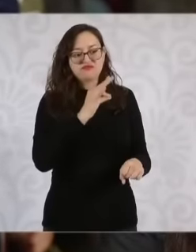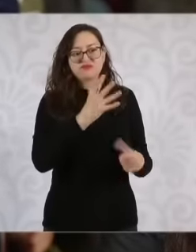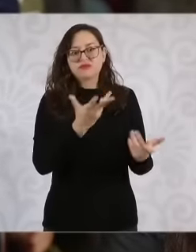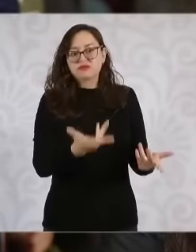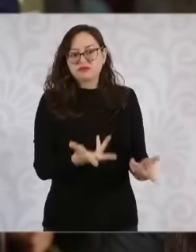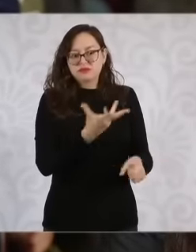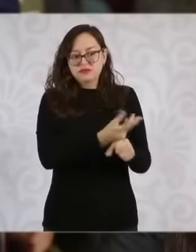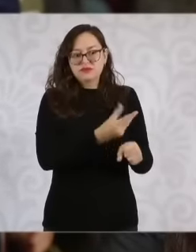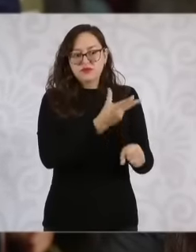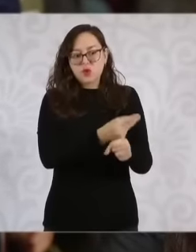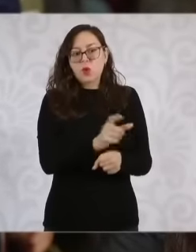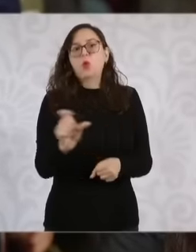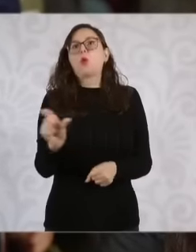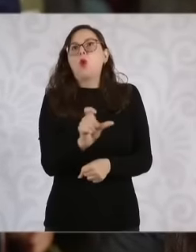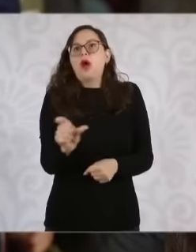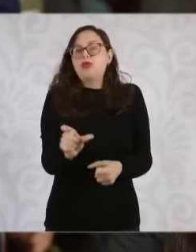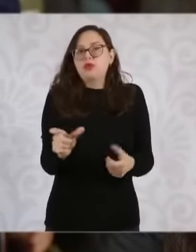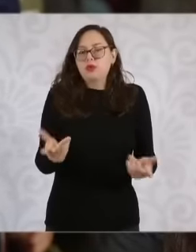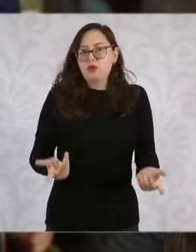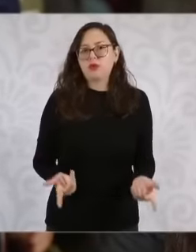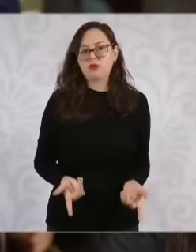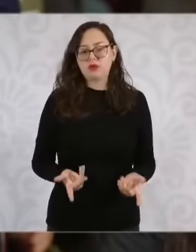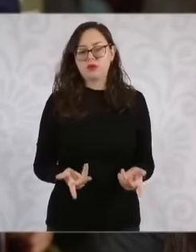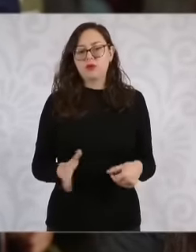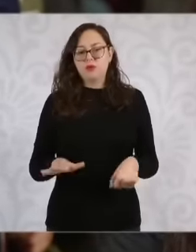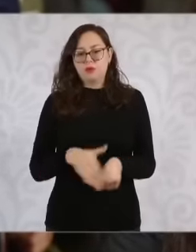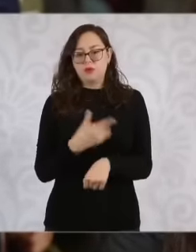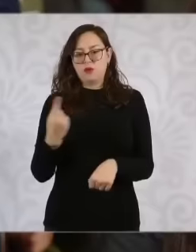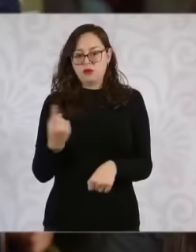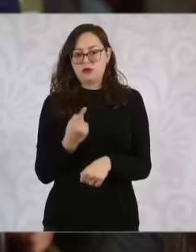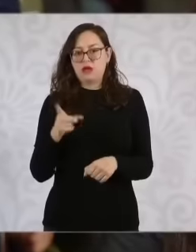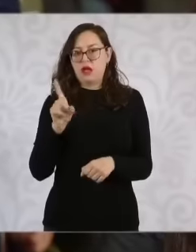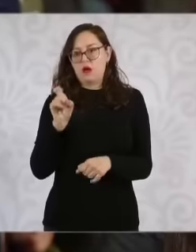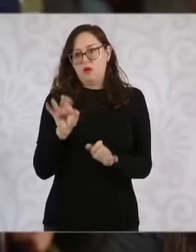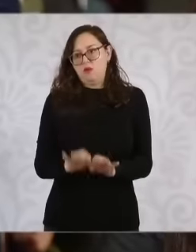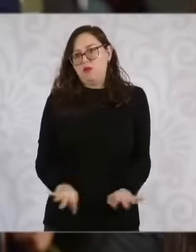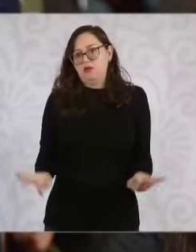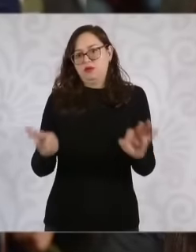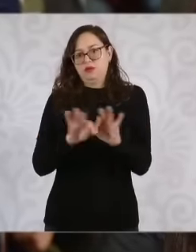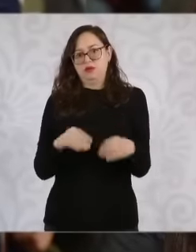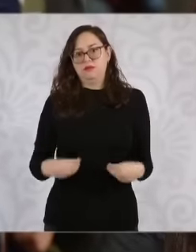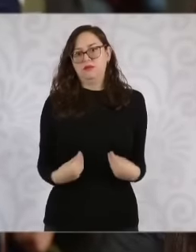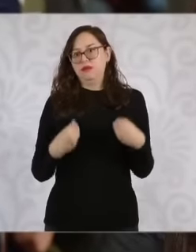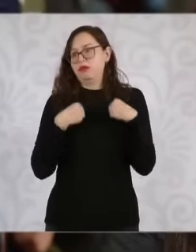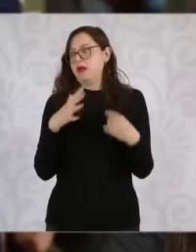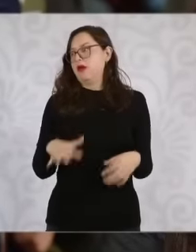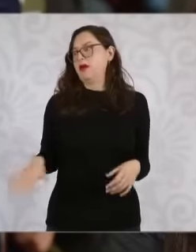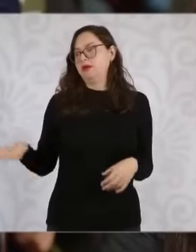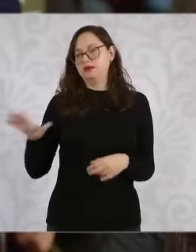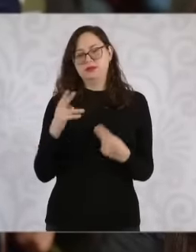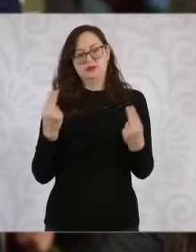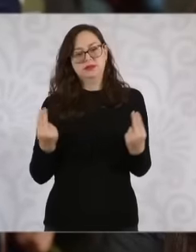there are already deadlines for that, because water is vital for the functioning of the activities in the